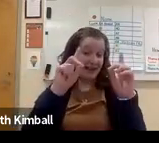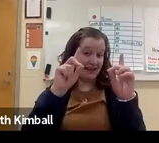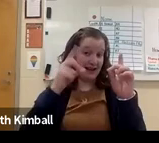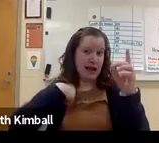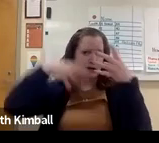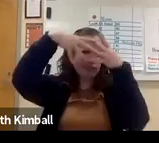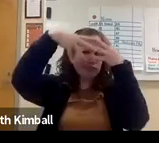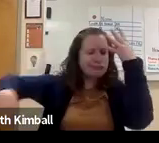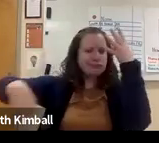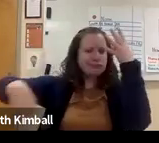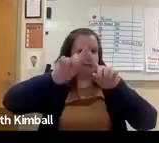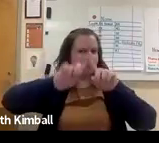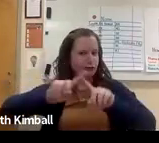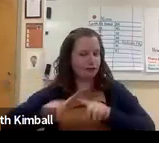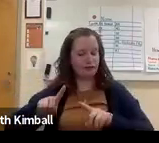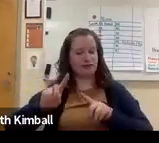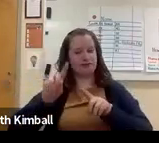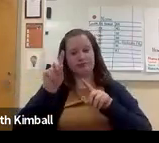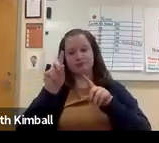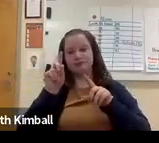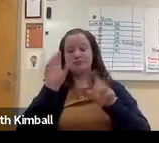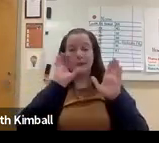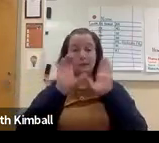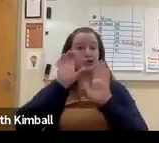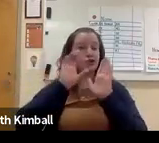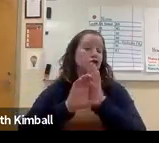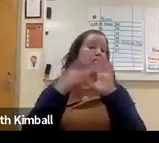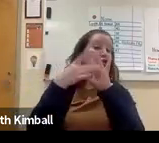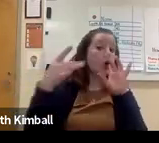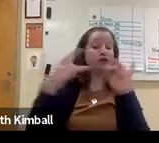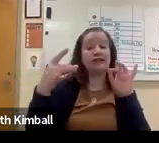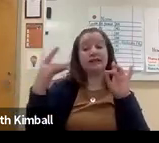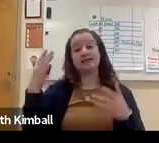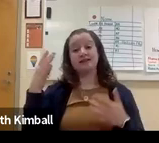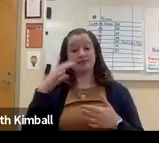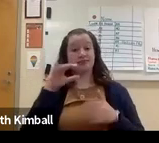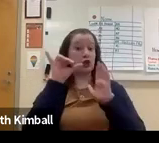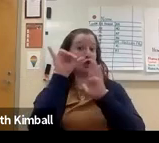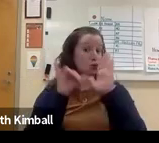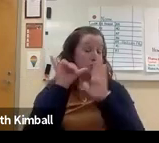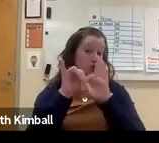Searching through the hashtag Deaf education, you'll find a whole host of resources there.